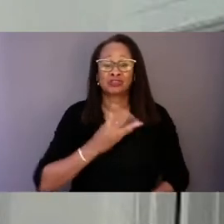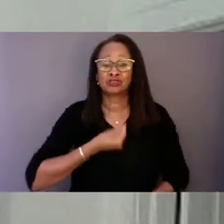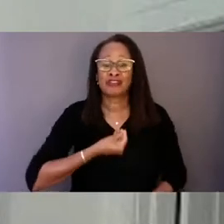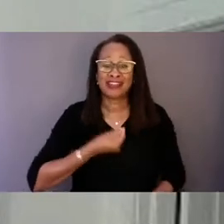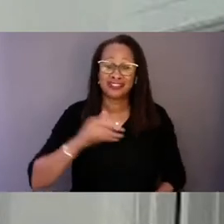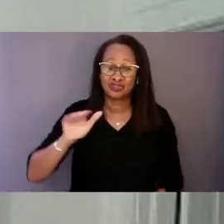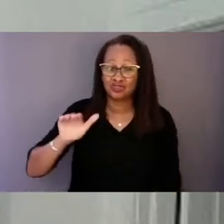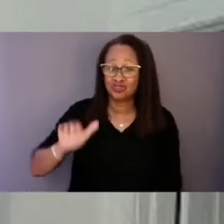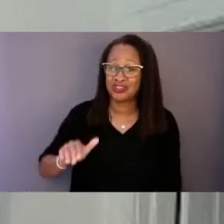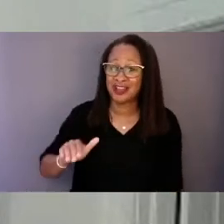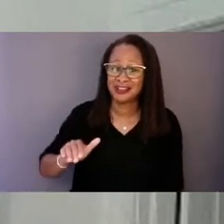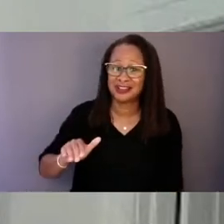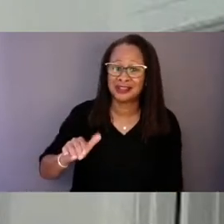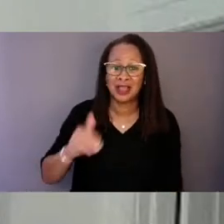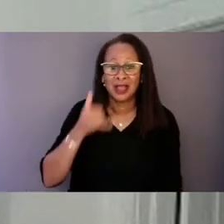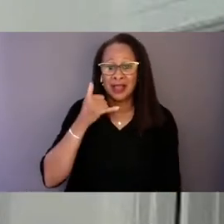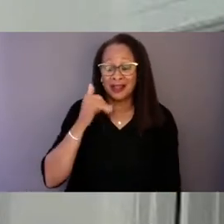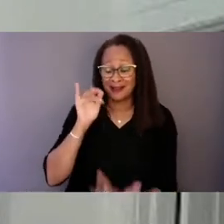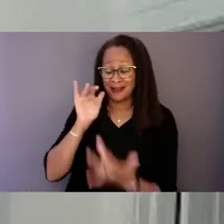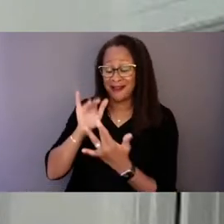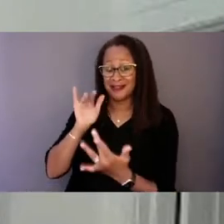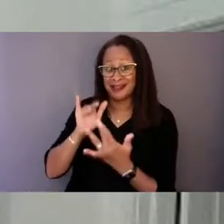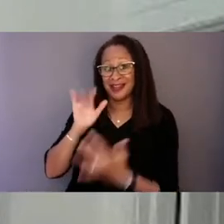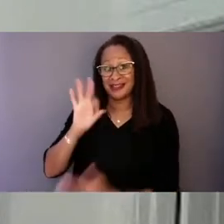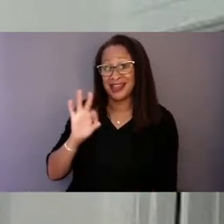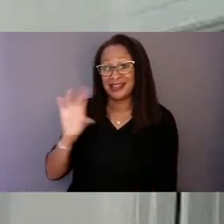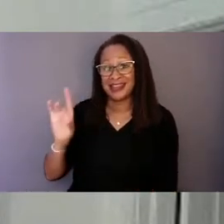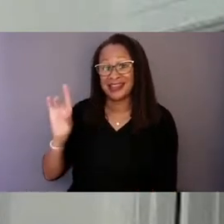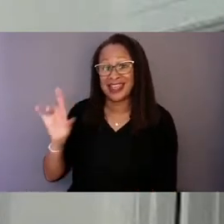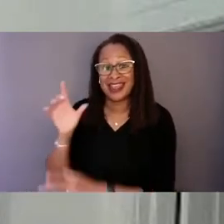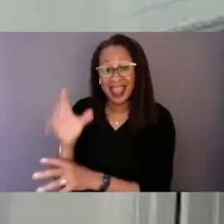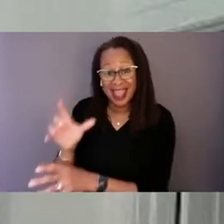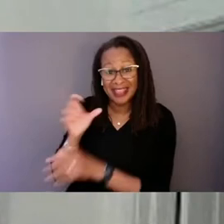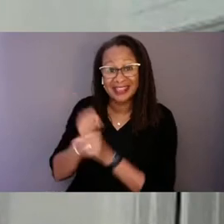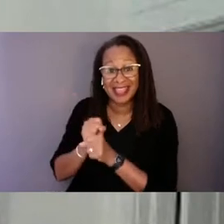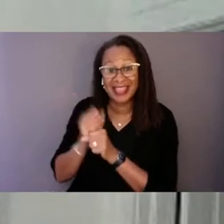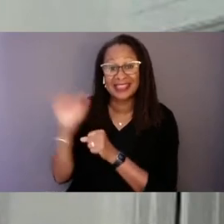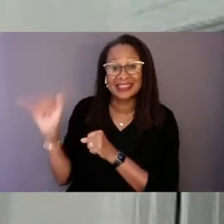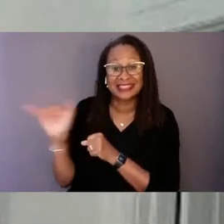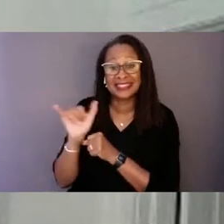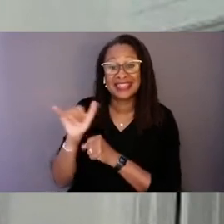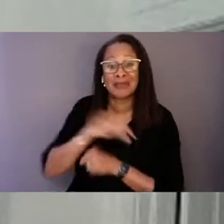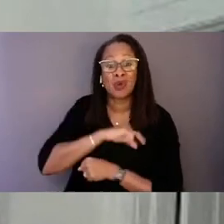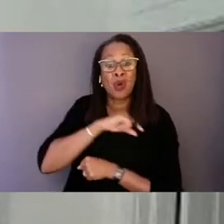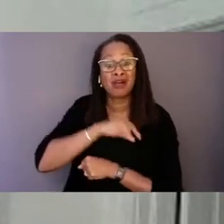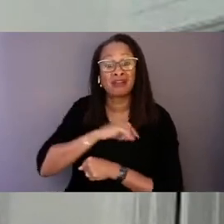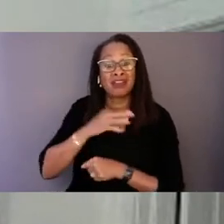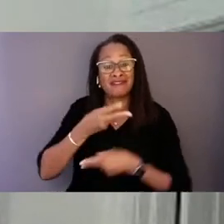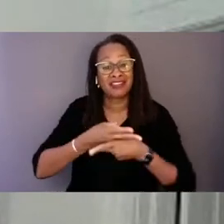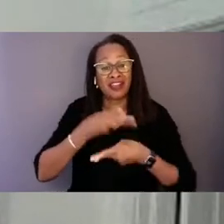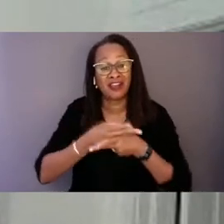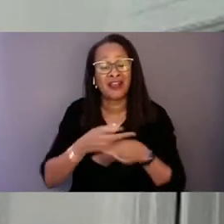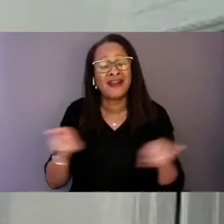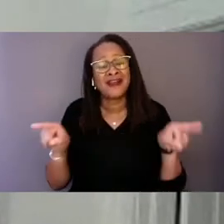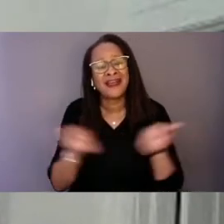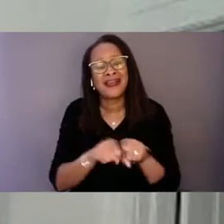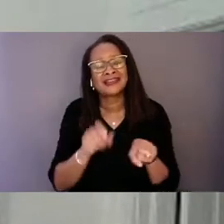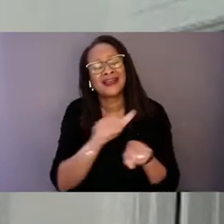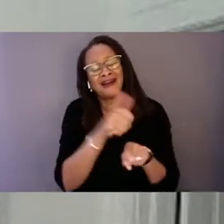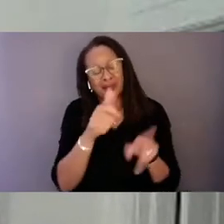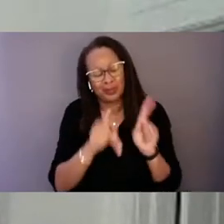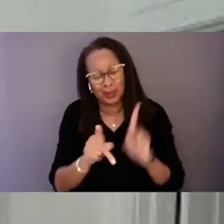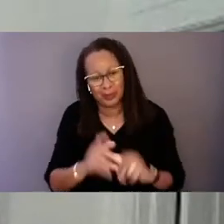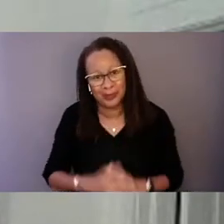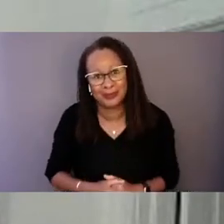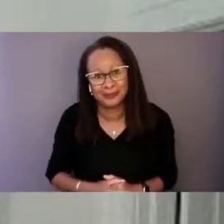call 988 and get the same quality of care as anyone else?